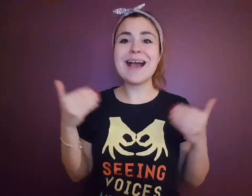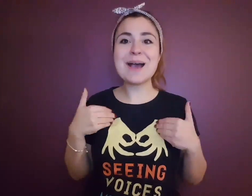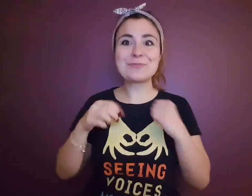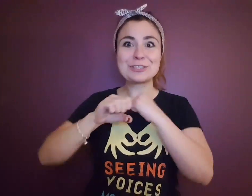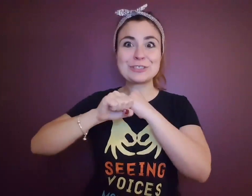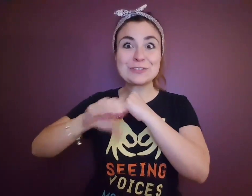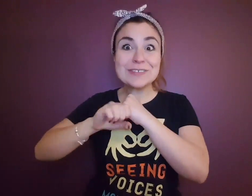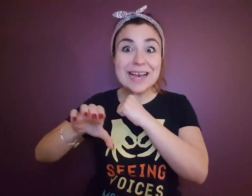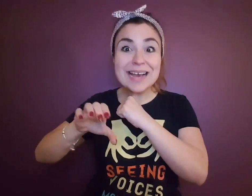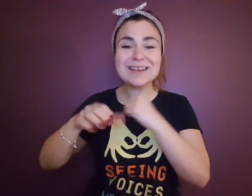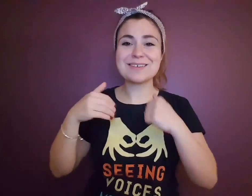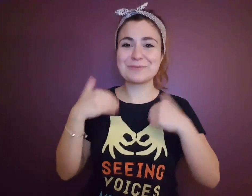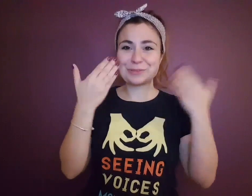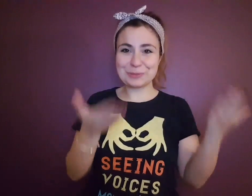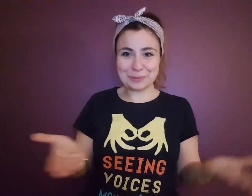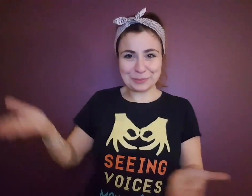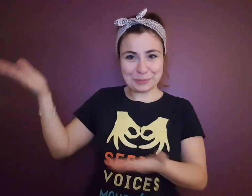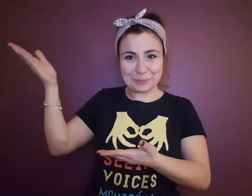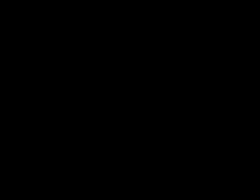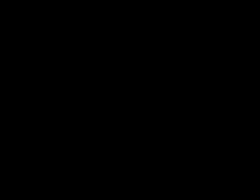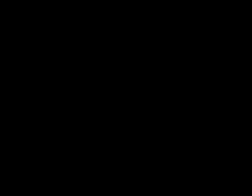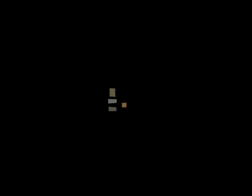Here's a promotional video.